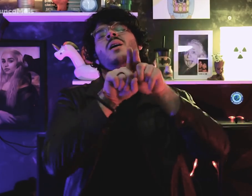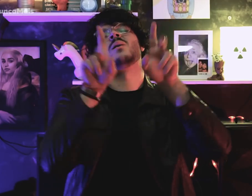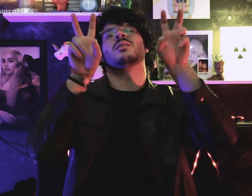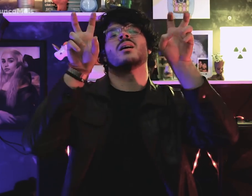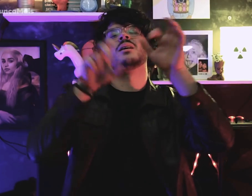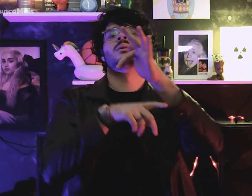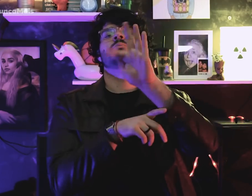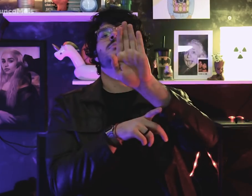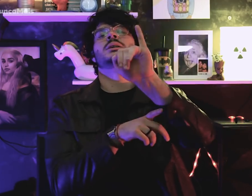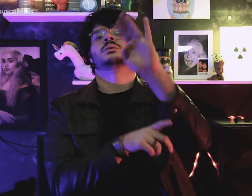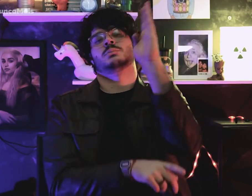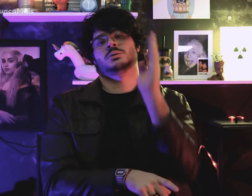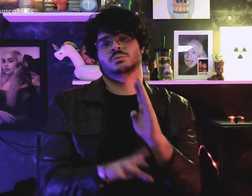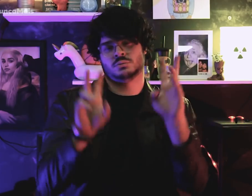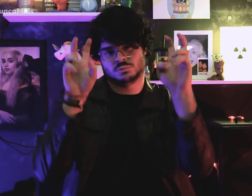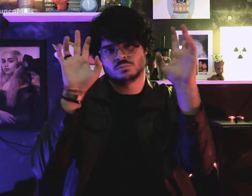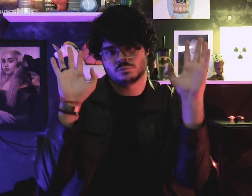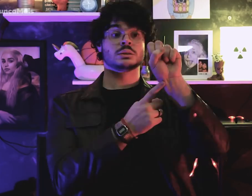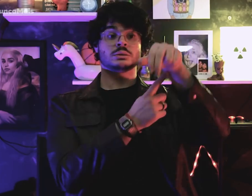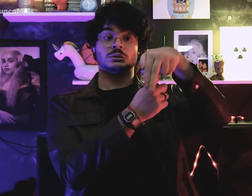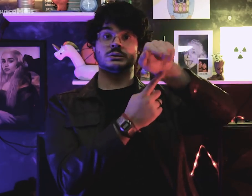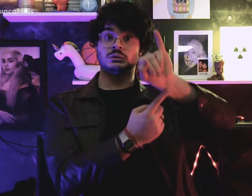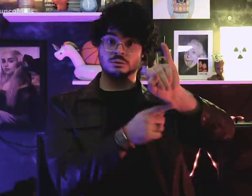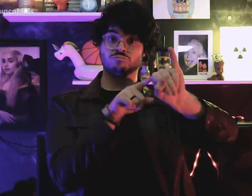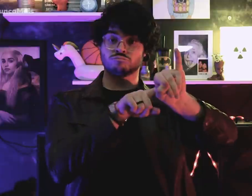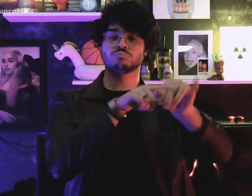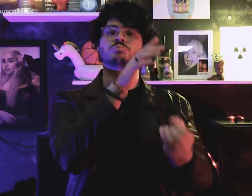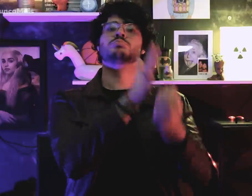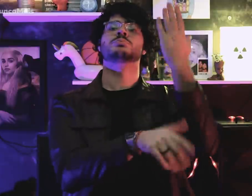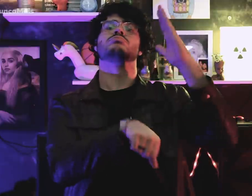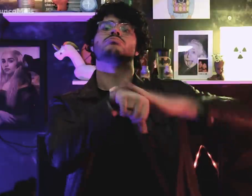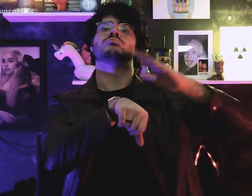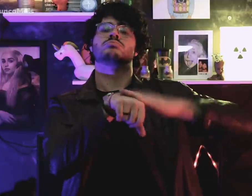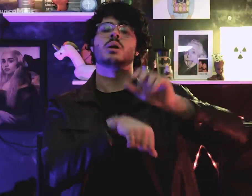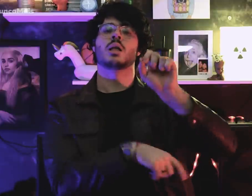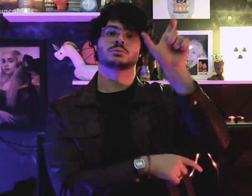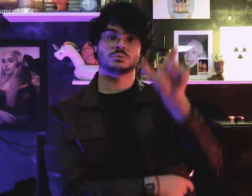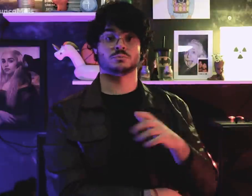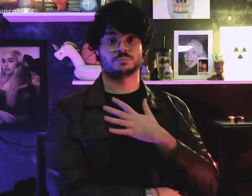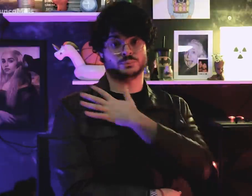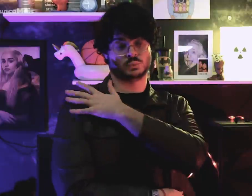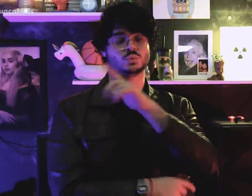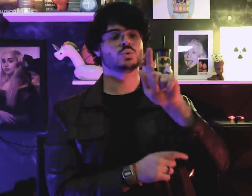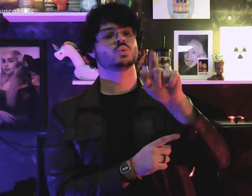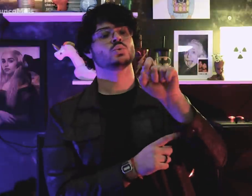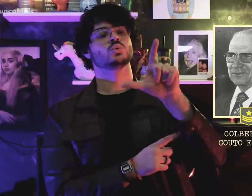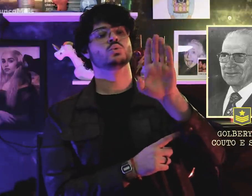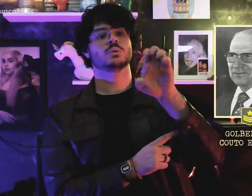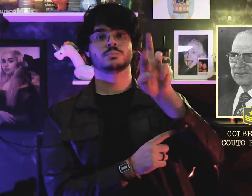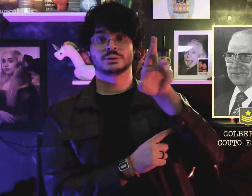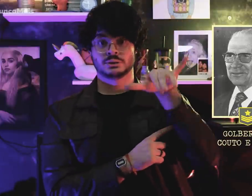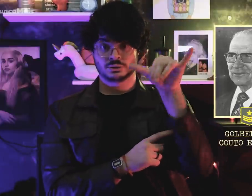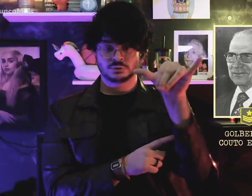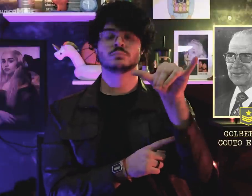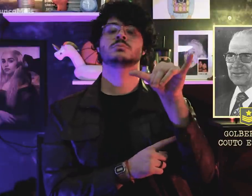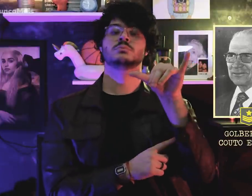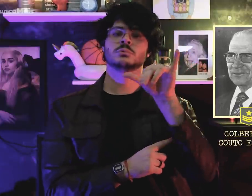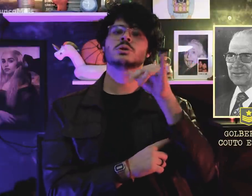that would be a Brazilian “FBI”, was created by the General Golbery do Couto e Silva.